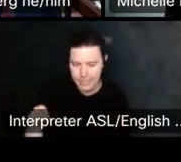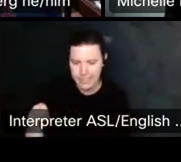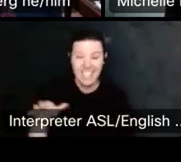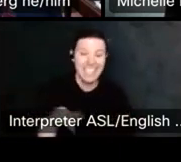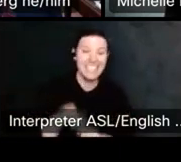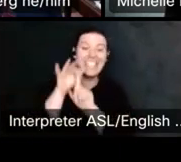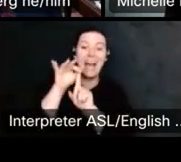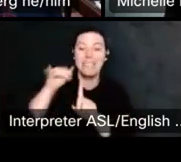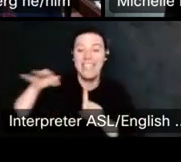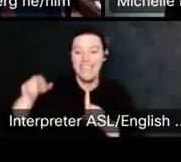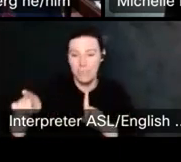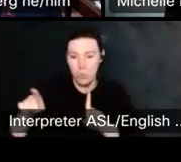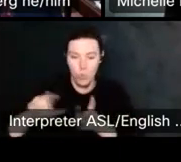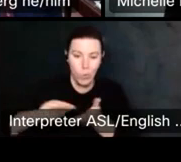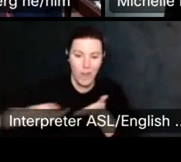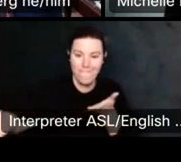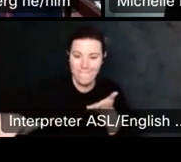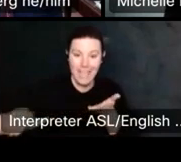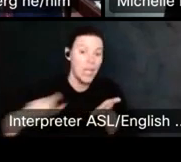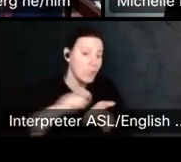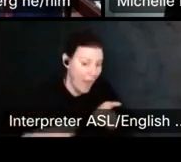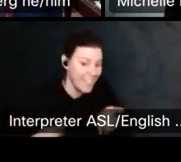That requirement, um.